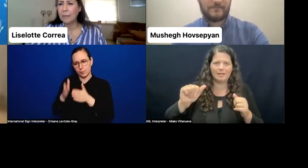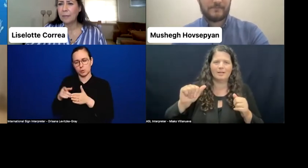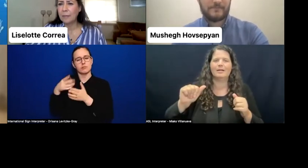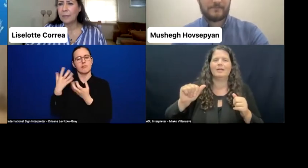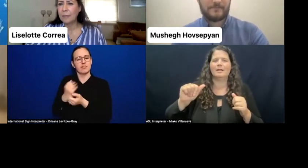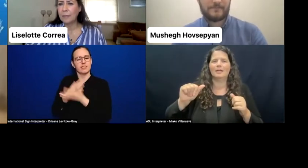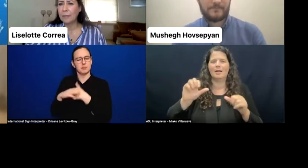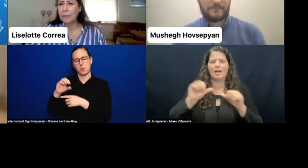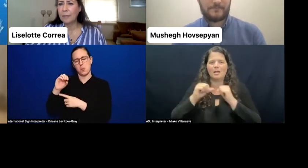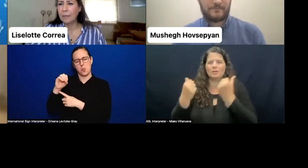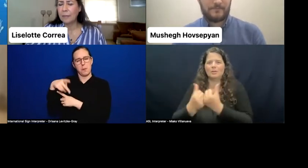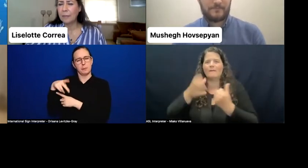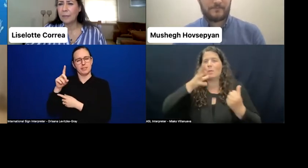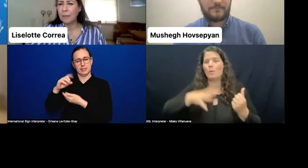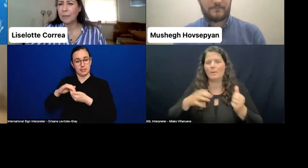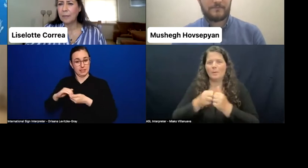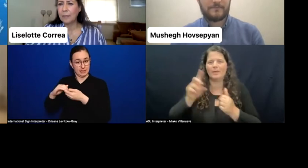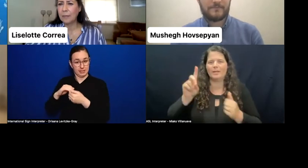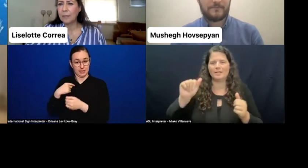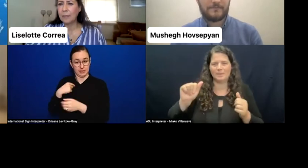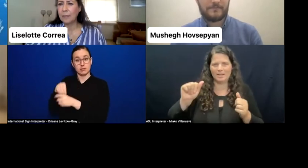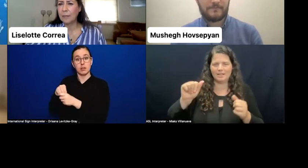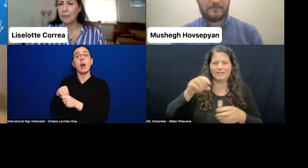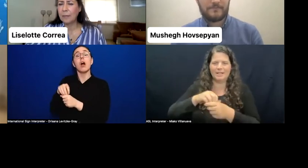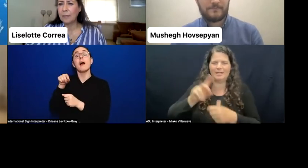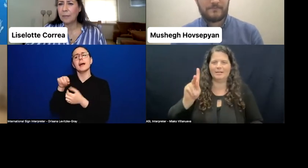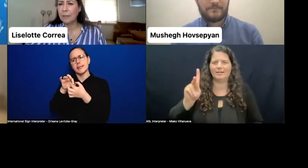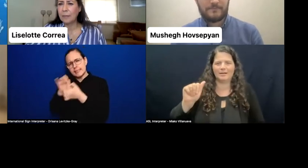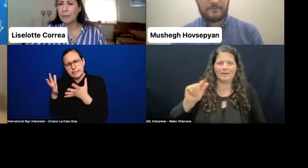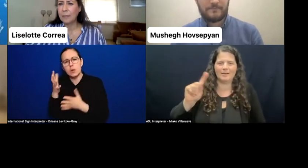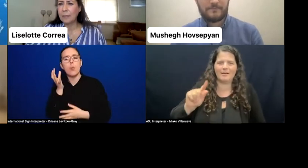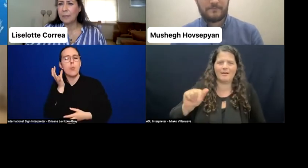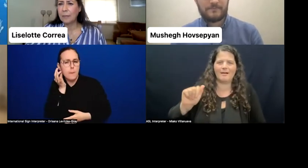in Kazakhstan, which was established in 2001,